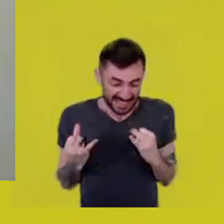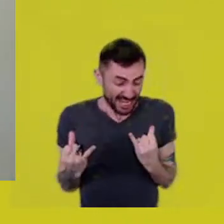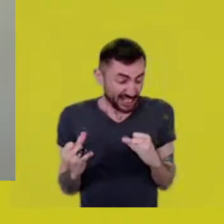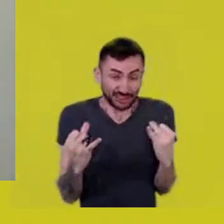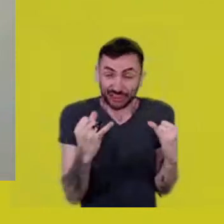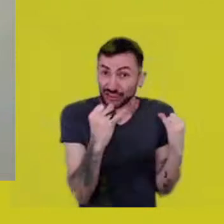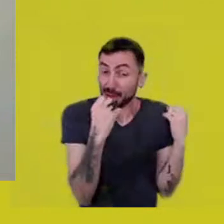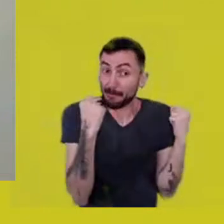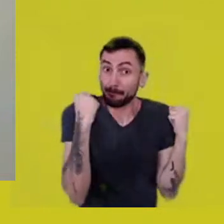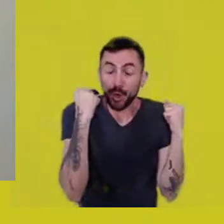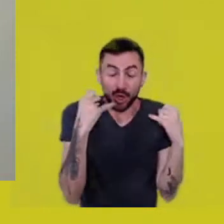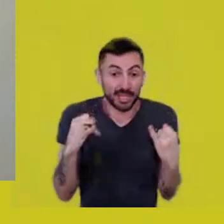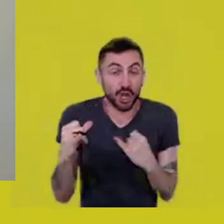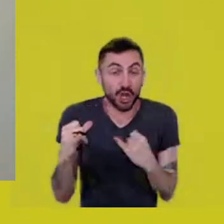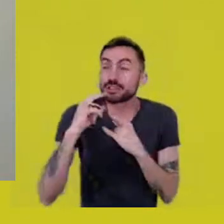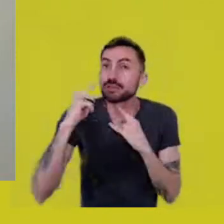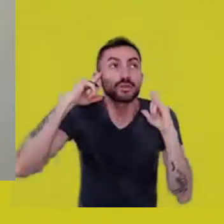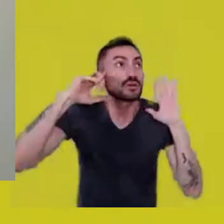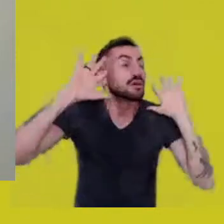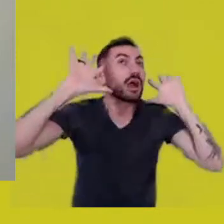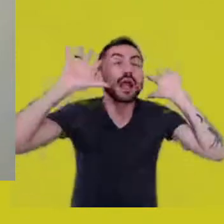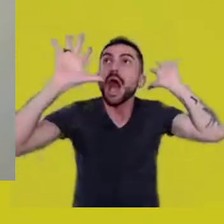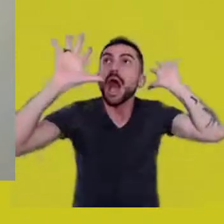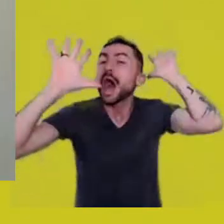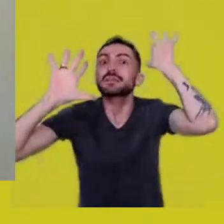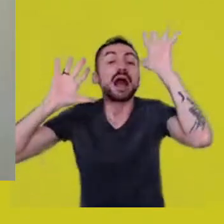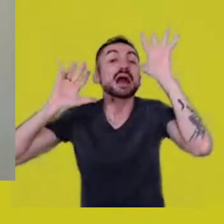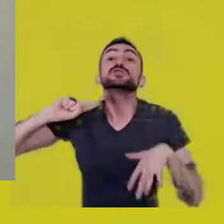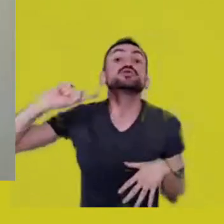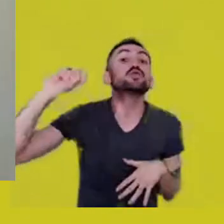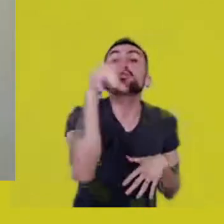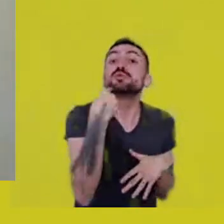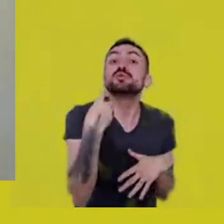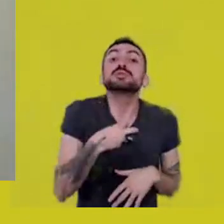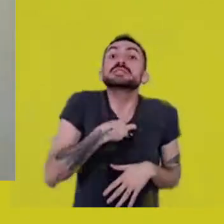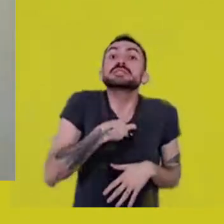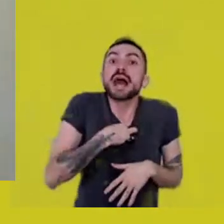that it was really cathartic, everyone was left in a state of grace.